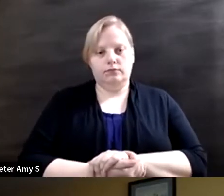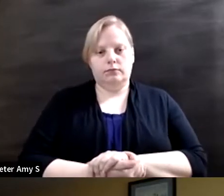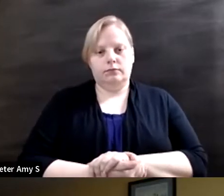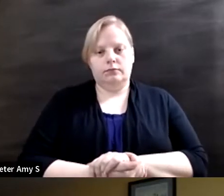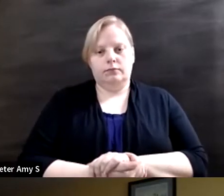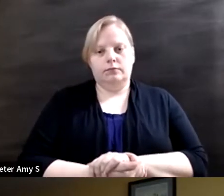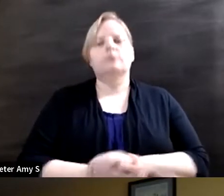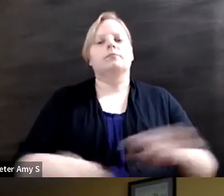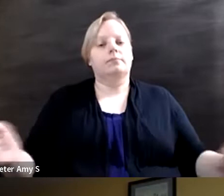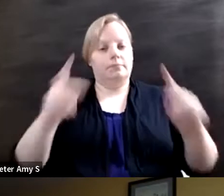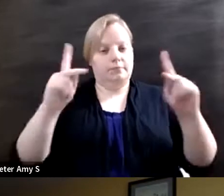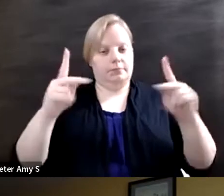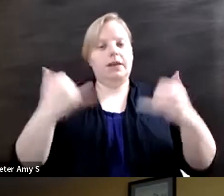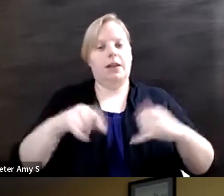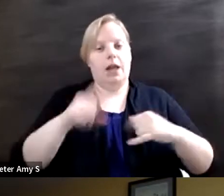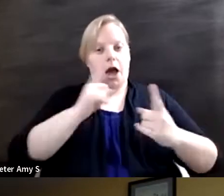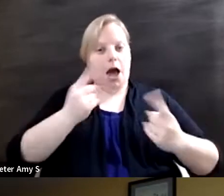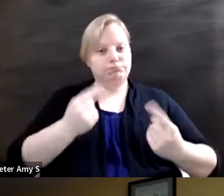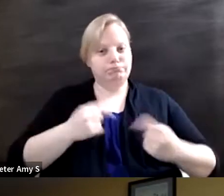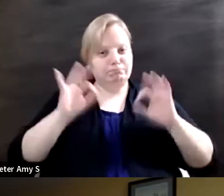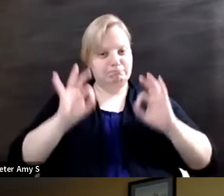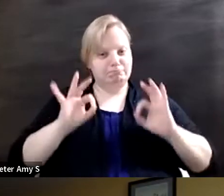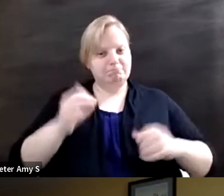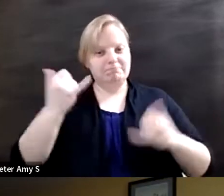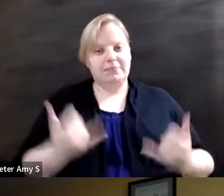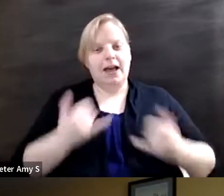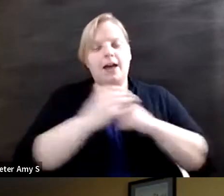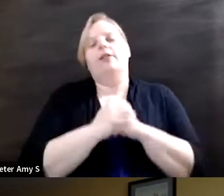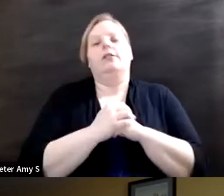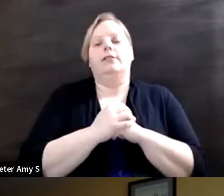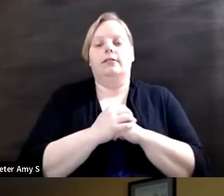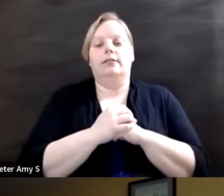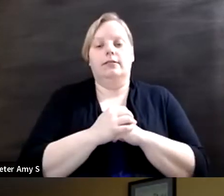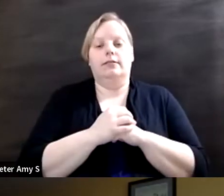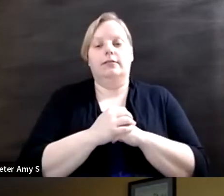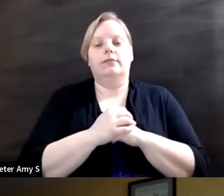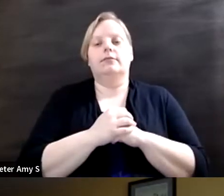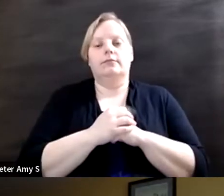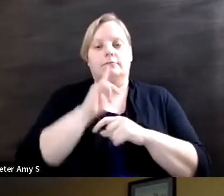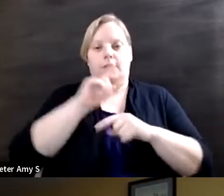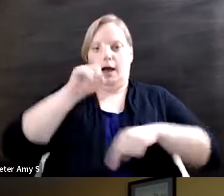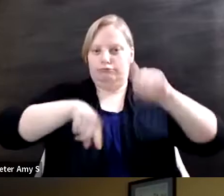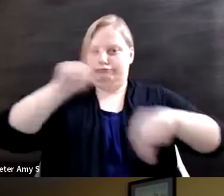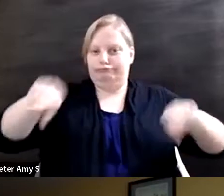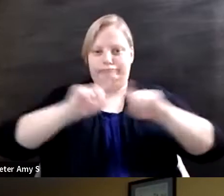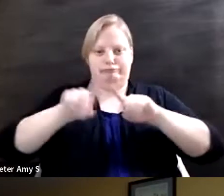alright now that some answers are trickling in um we have a range of different answers from so